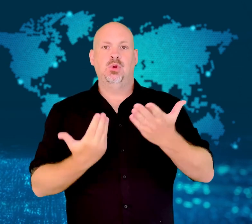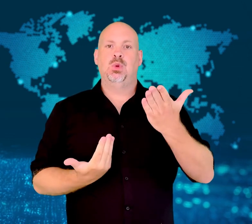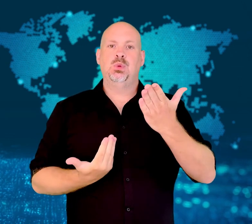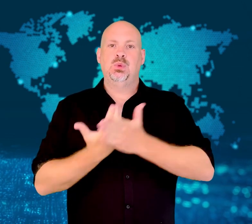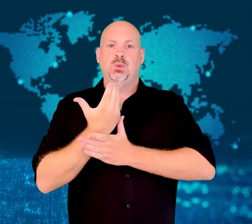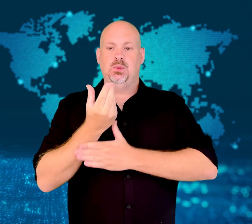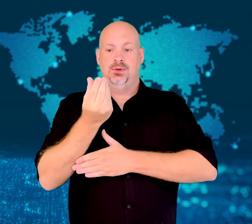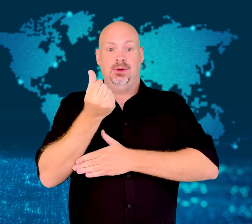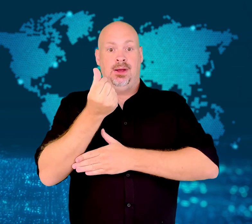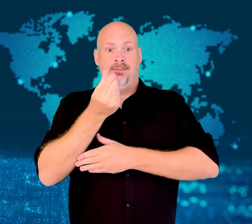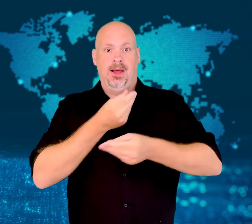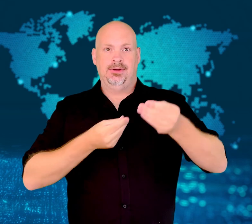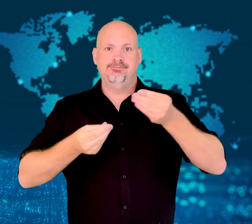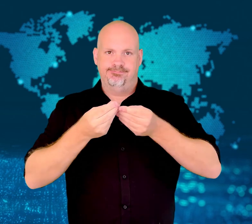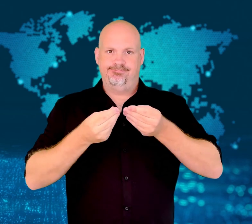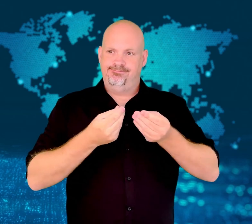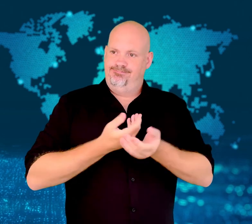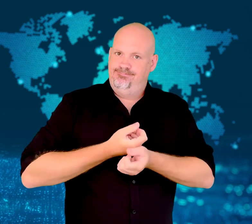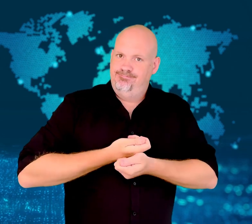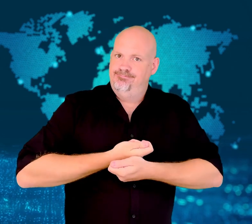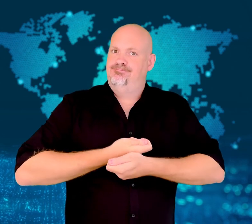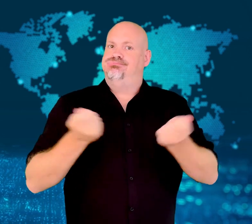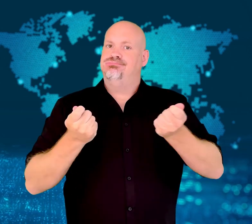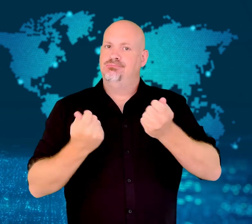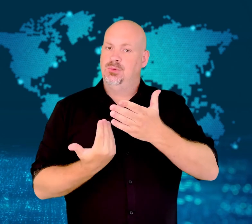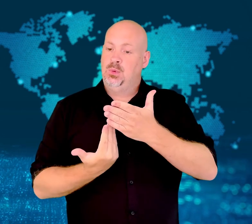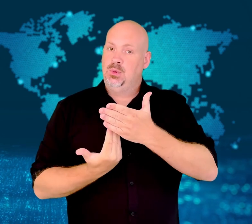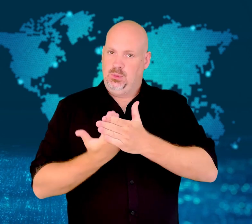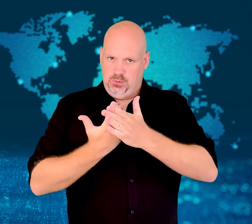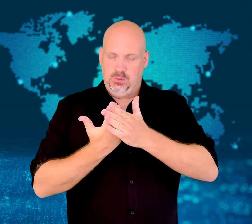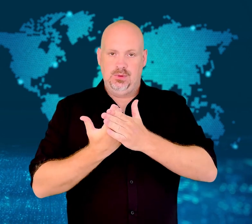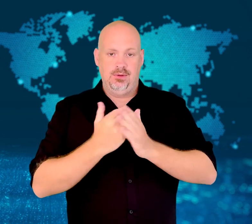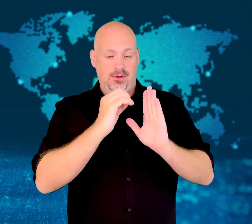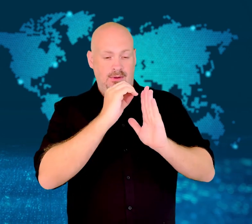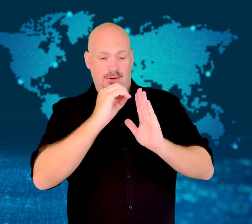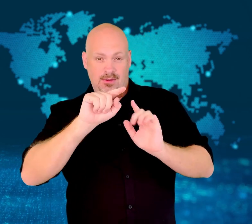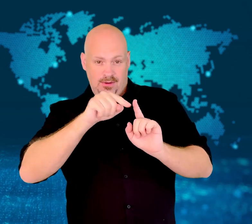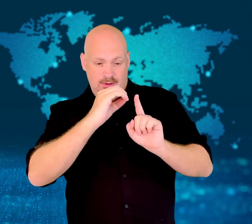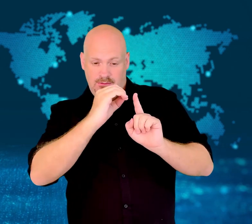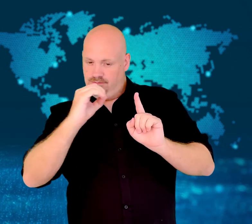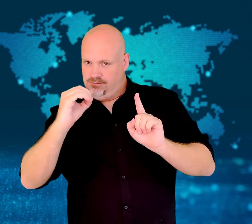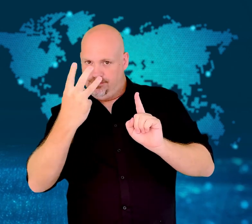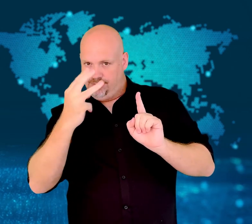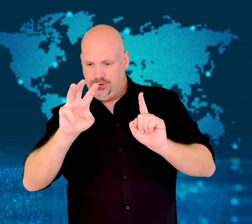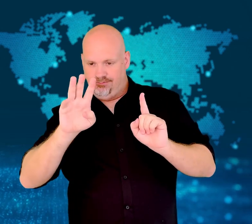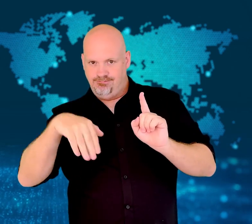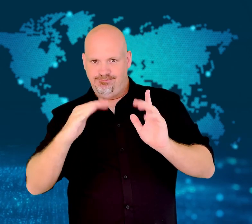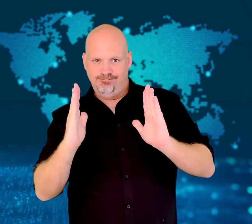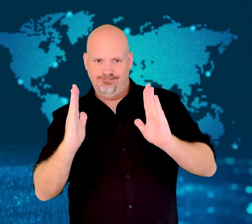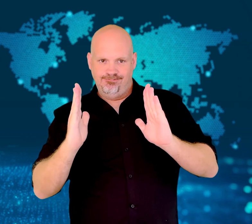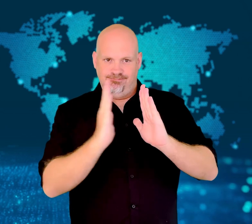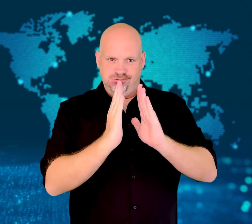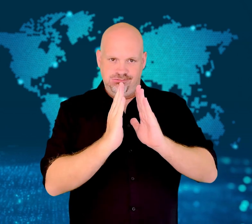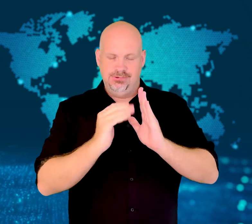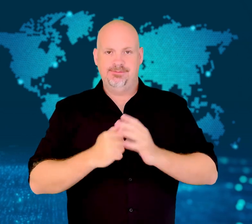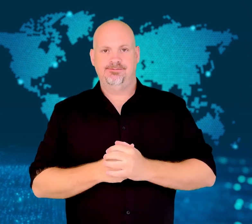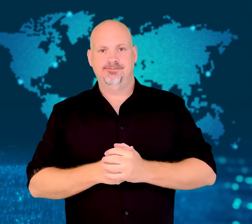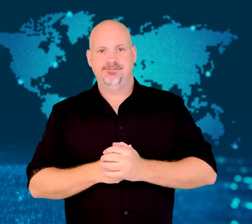with three fewer zeros than the country's previous currency.